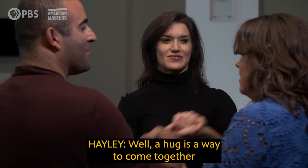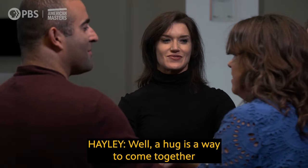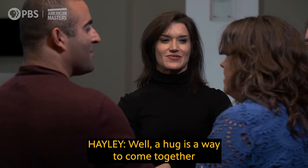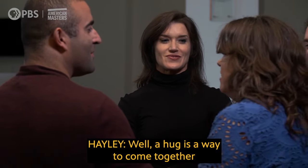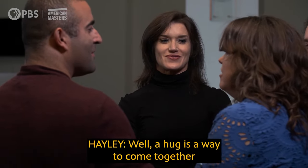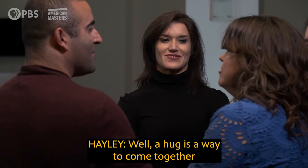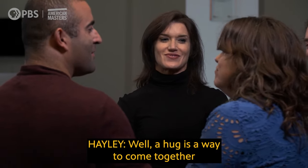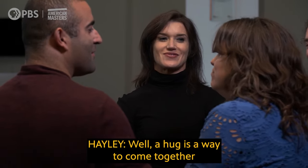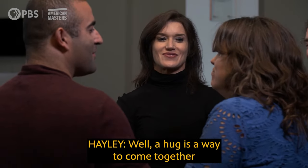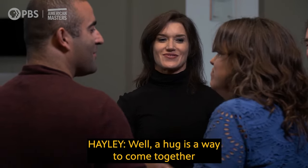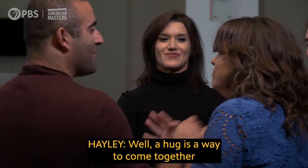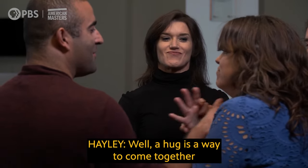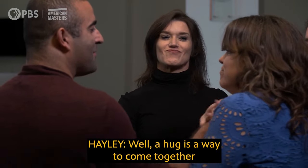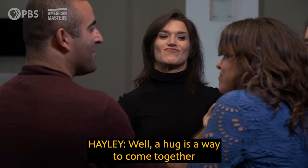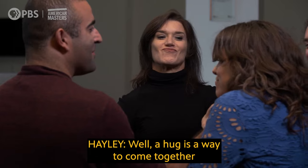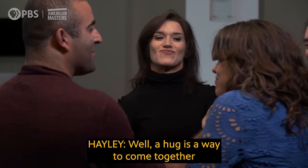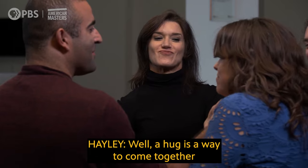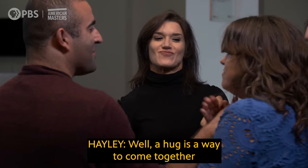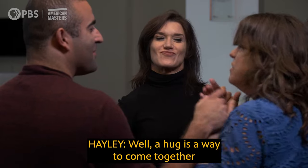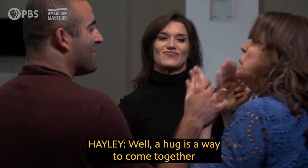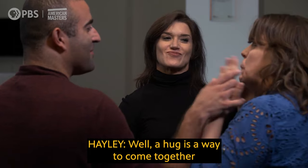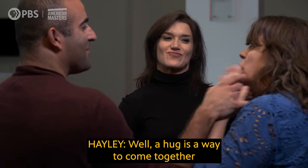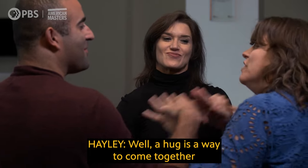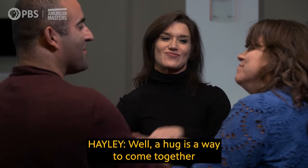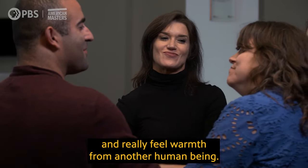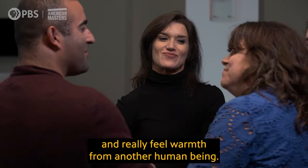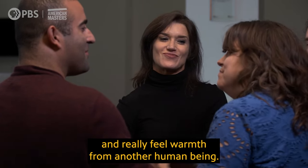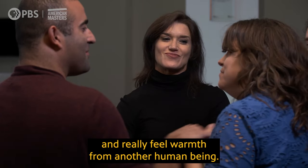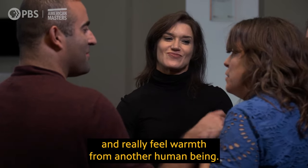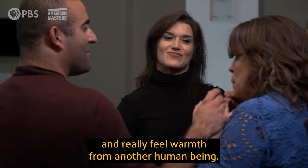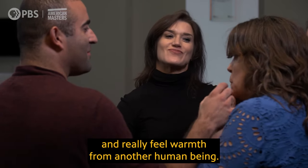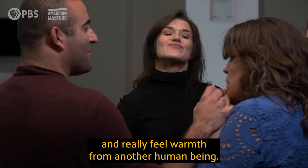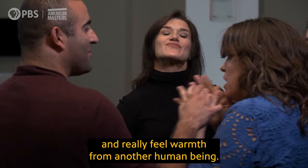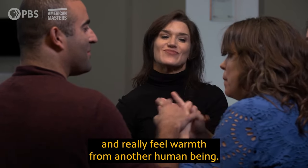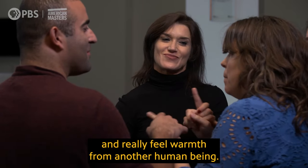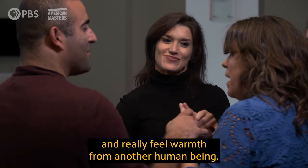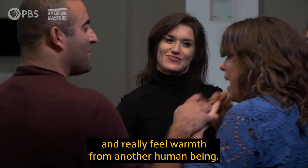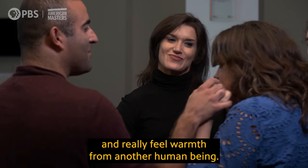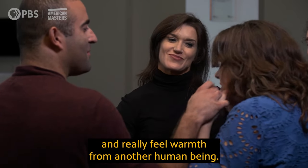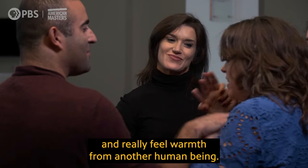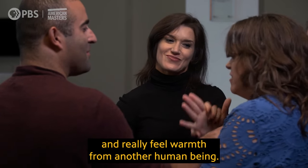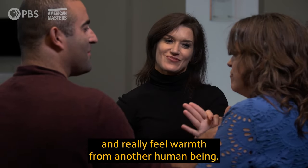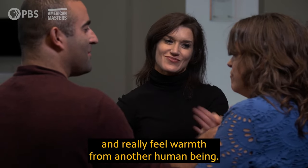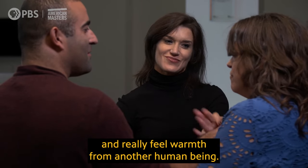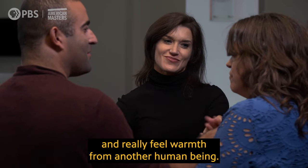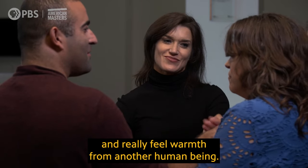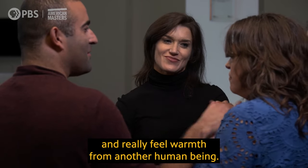Well, a hug is a way to come together and really feel warmth from another human being.